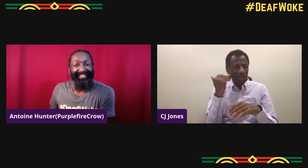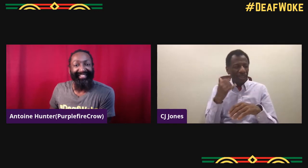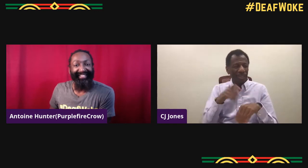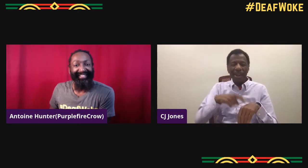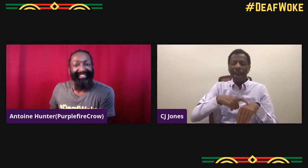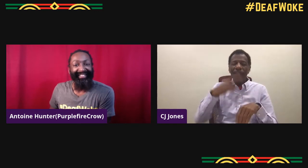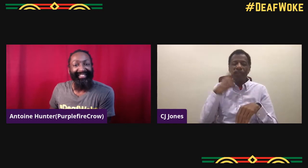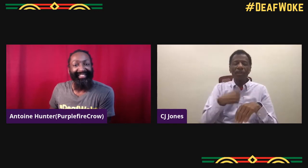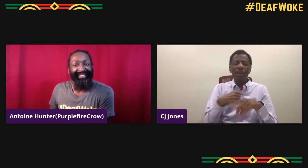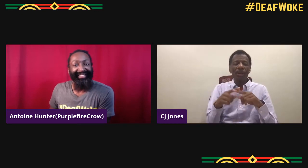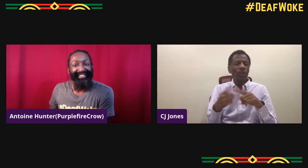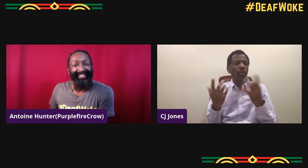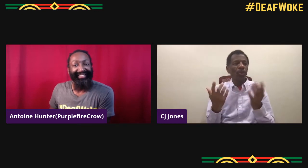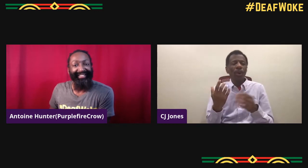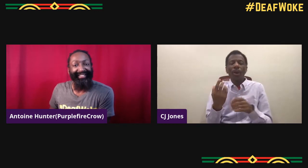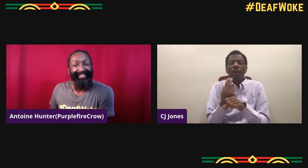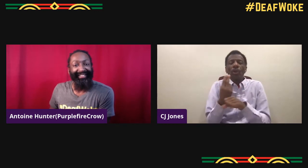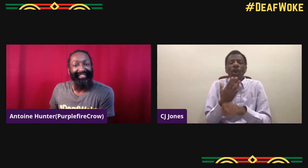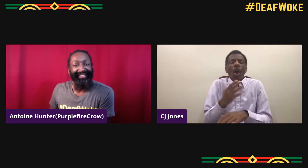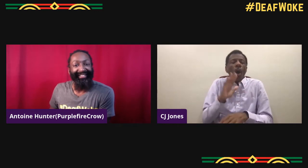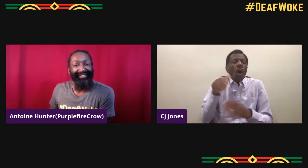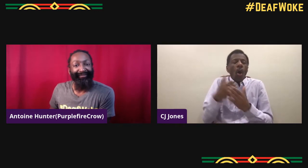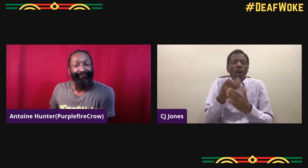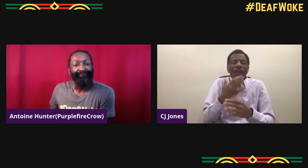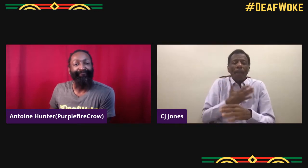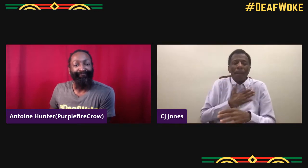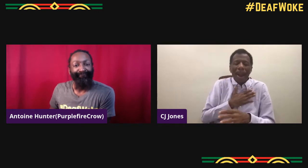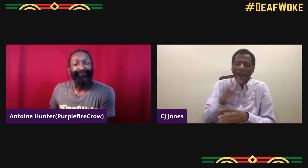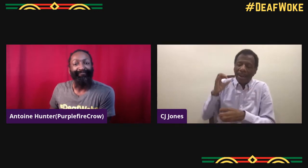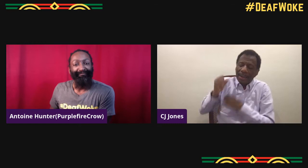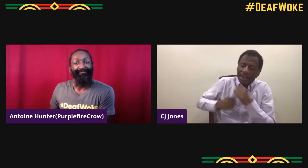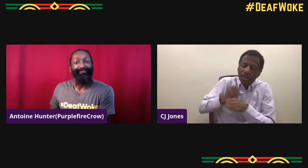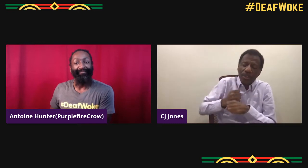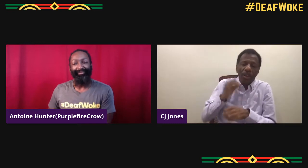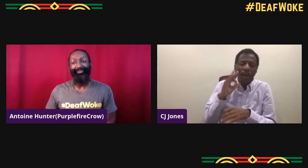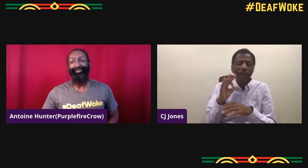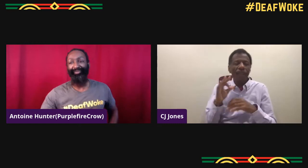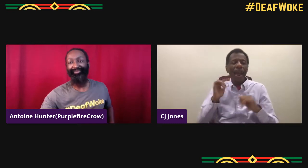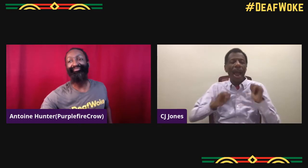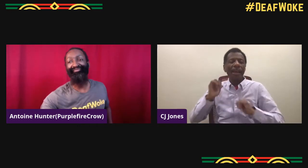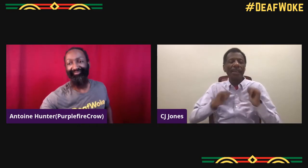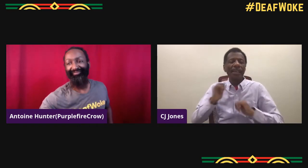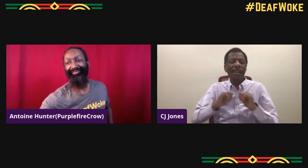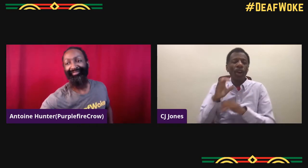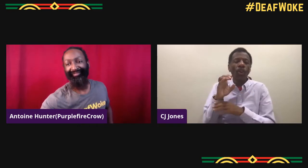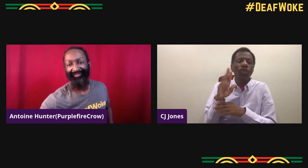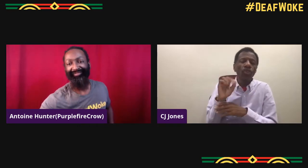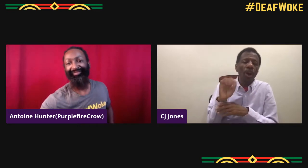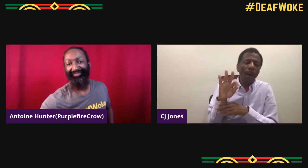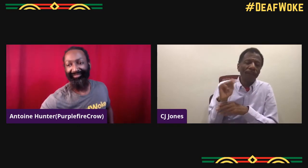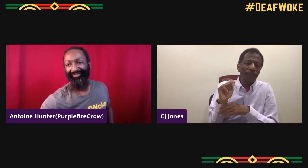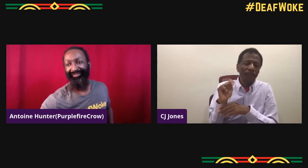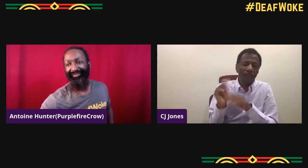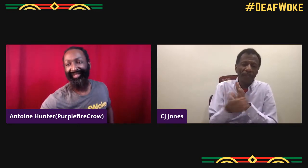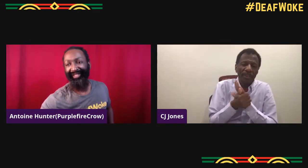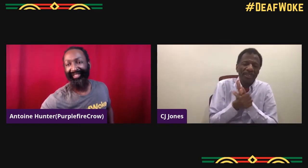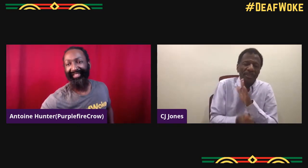I want a leading role. Now, I think it's time to use all of my history, all of my years of acting,